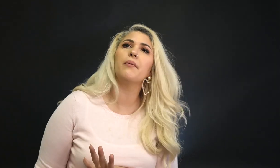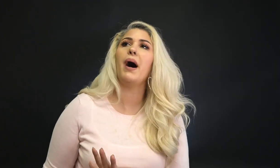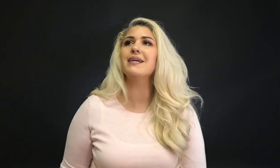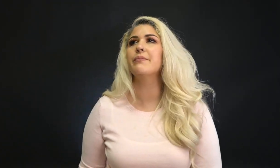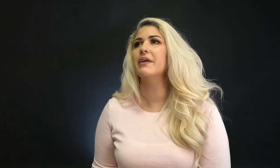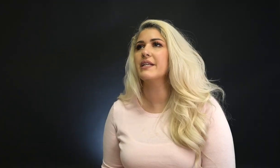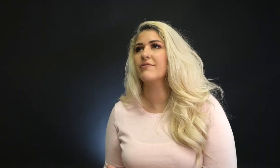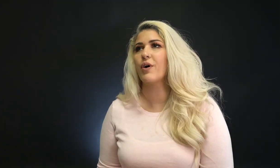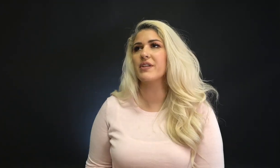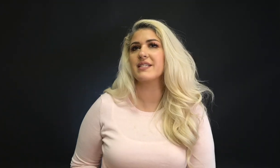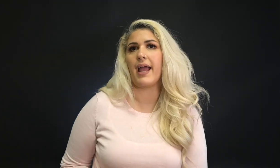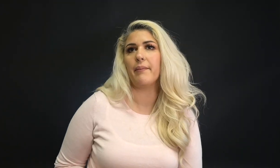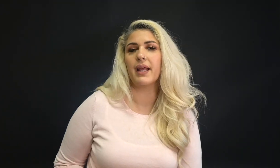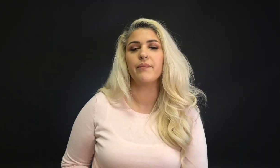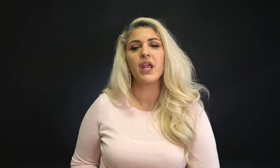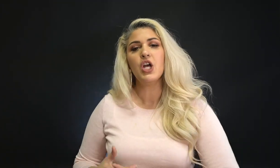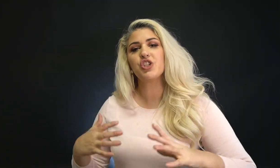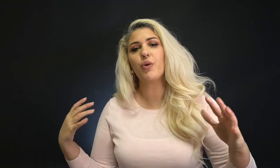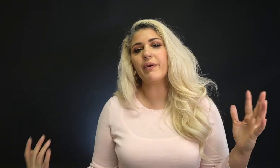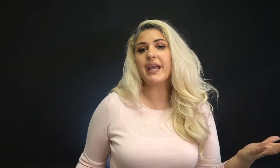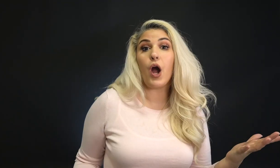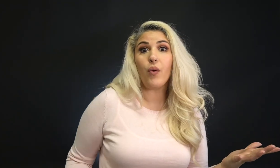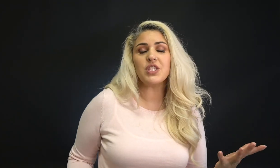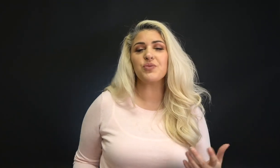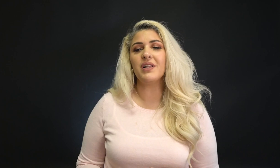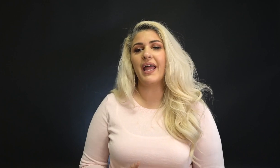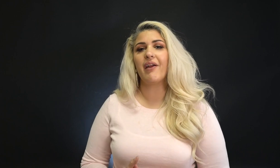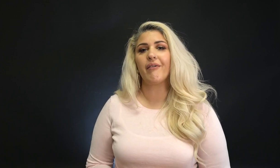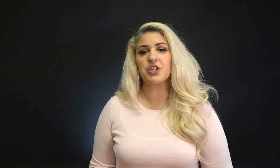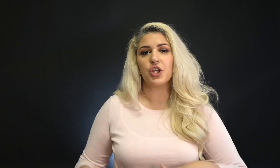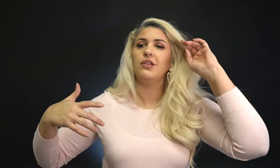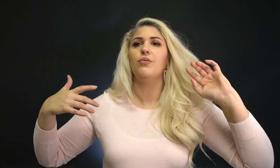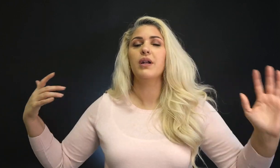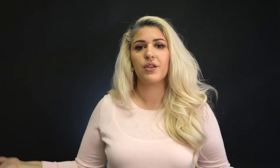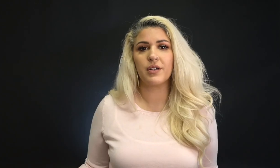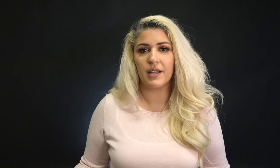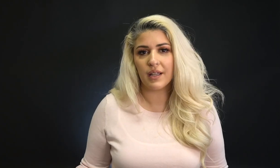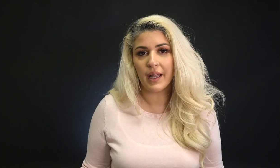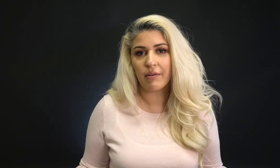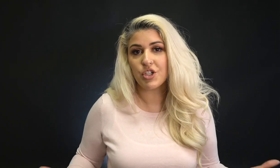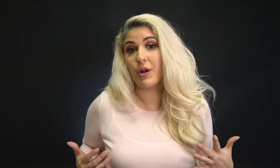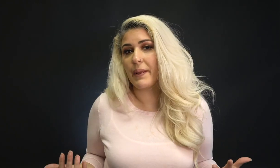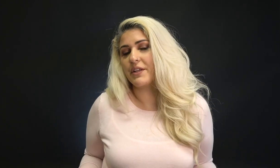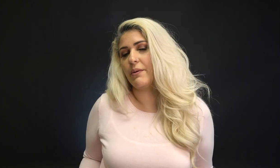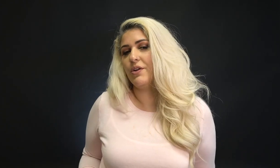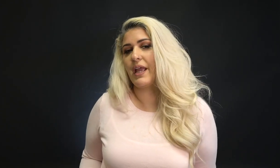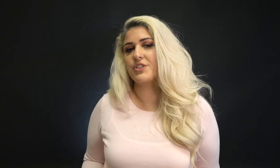the possibilities of what this is happening. So when we go into a language, you want to learn the language, you want to be able to communicate.